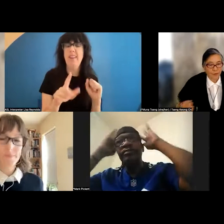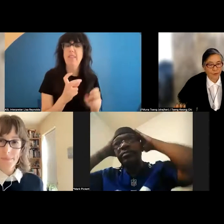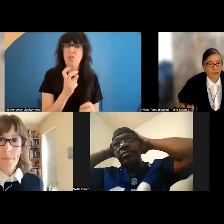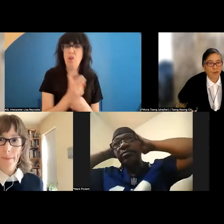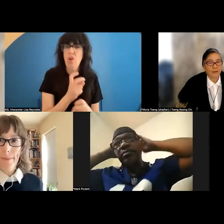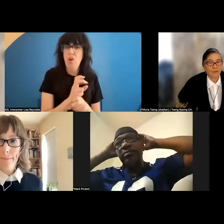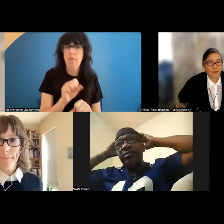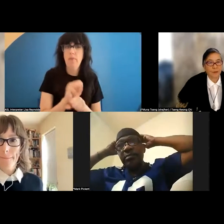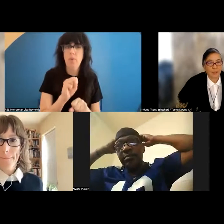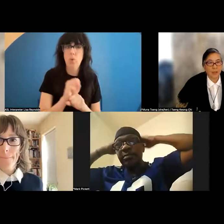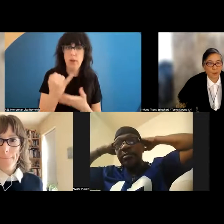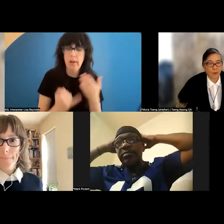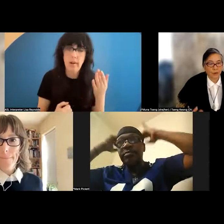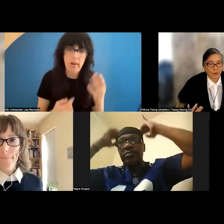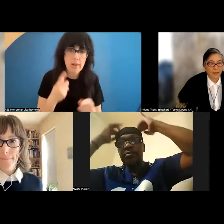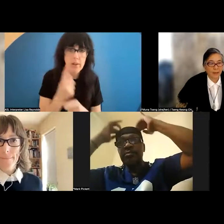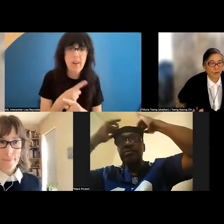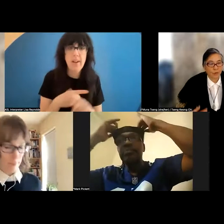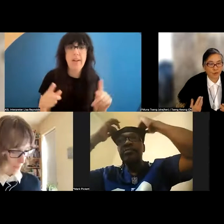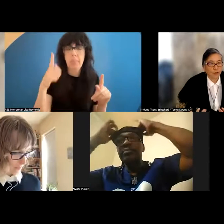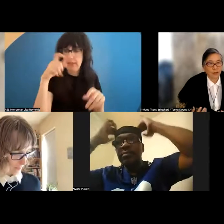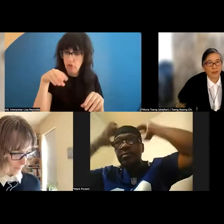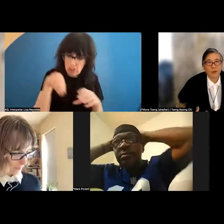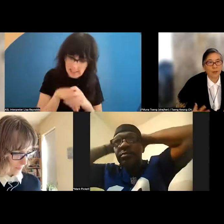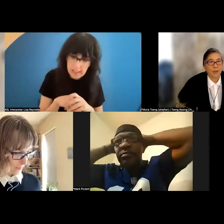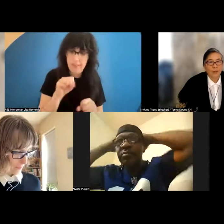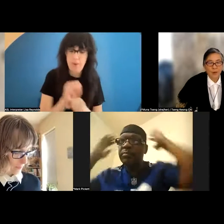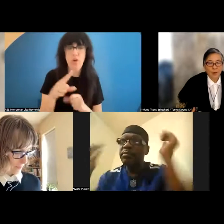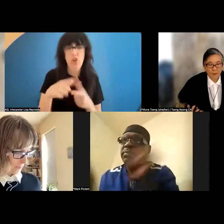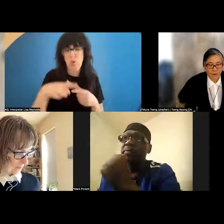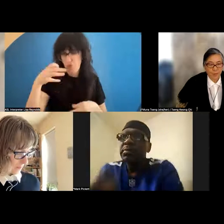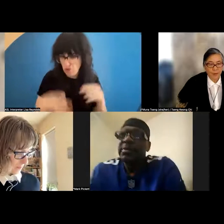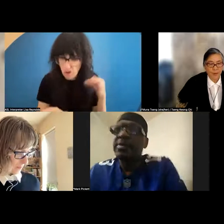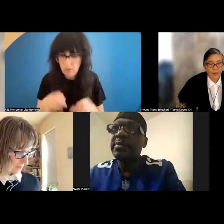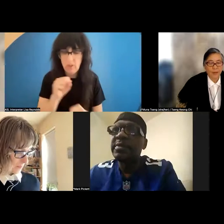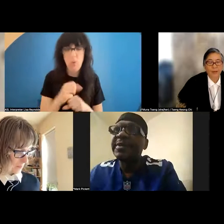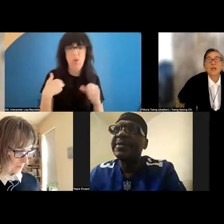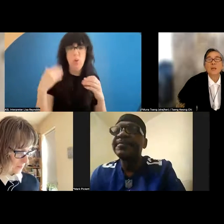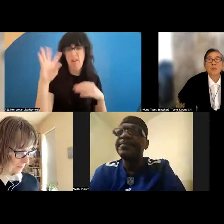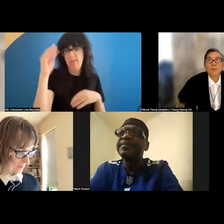because you're subjective with the work. You're in it, you judge it, you have the experience of it. But